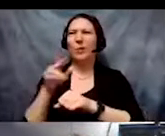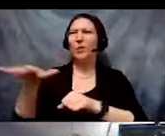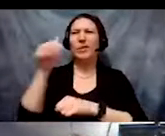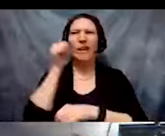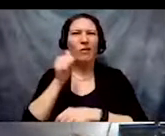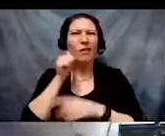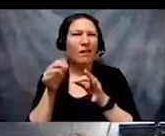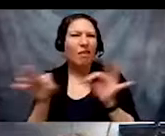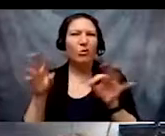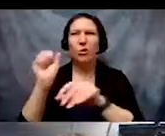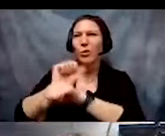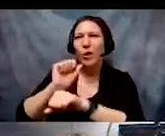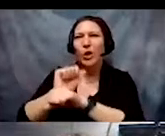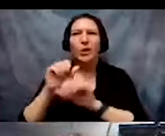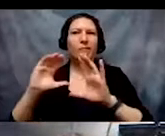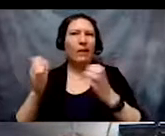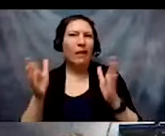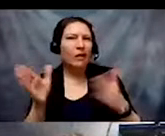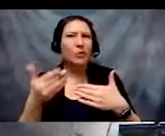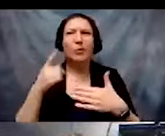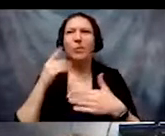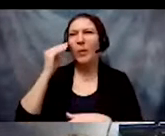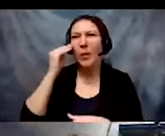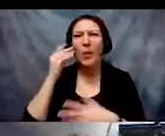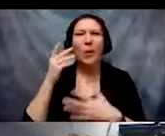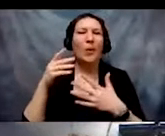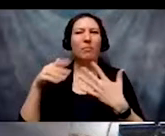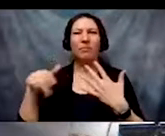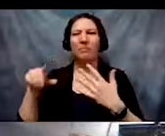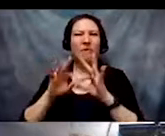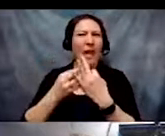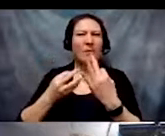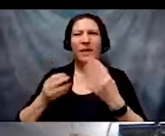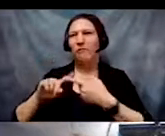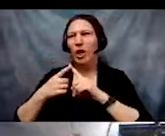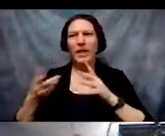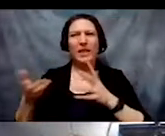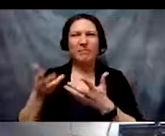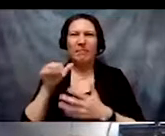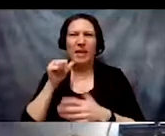or in our classrooms or at our dinner tables. But what we like about